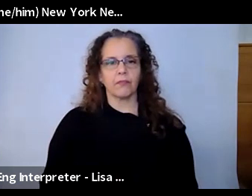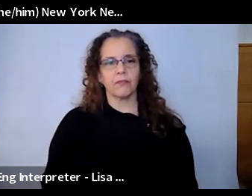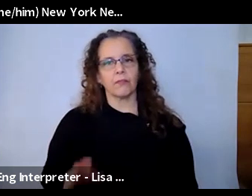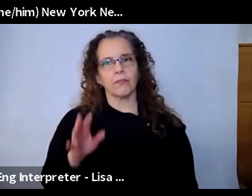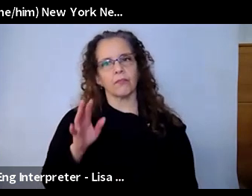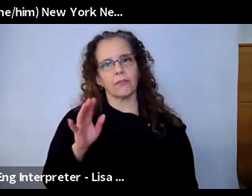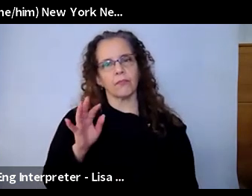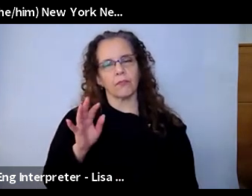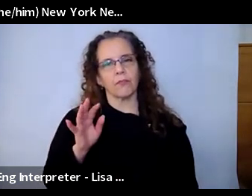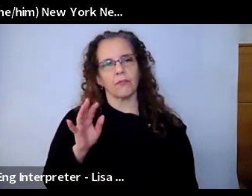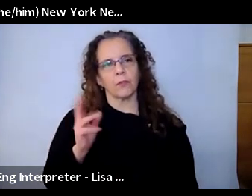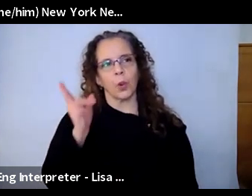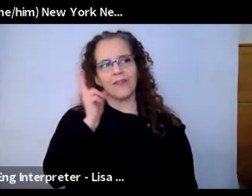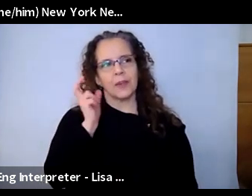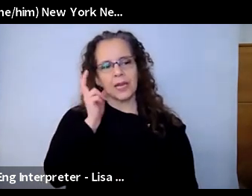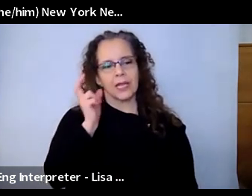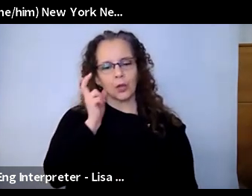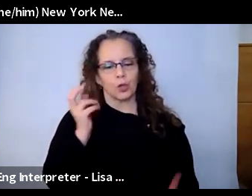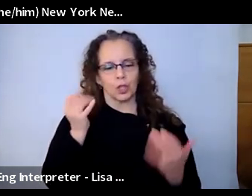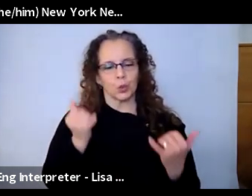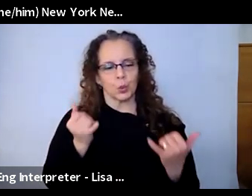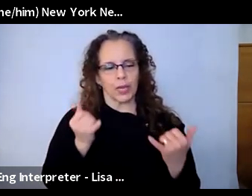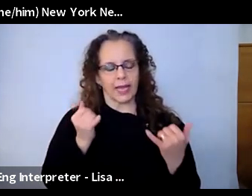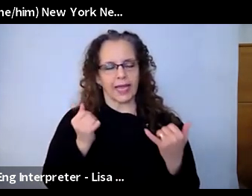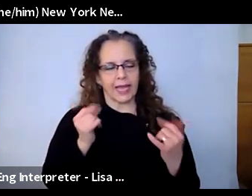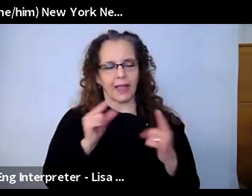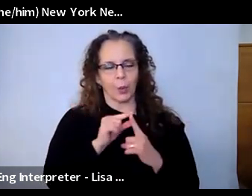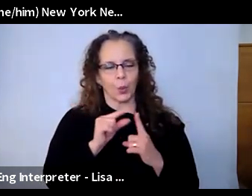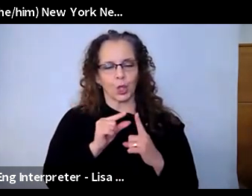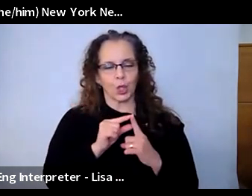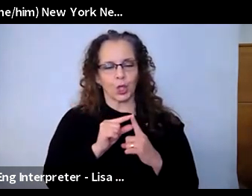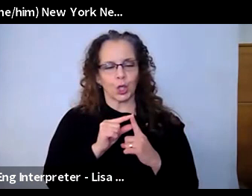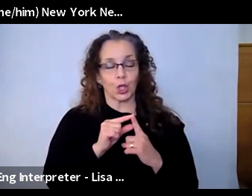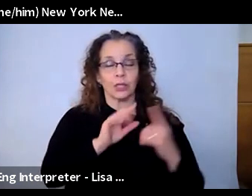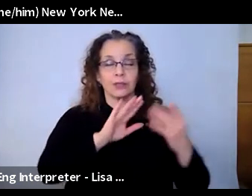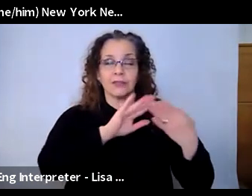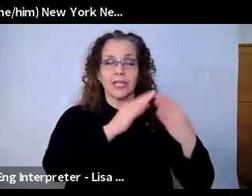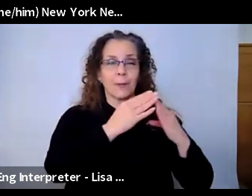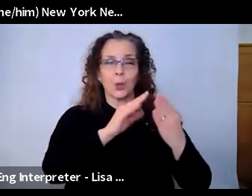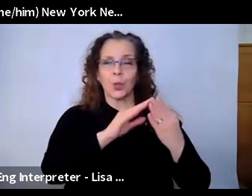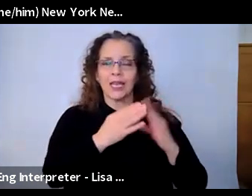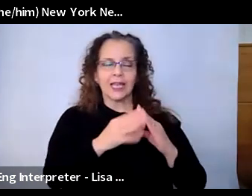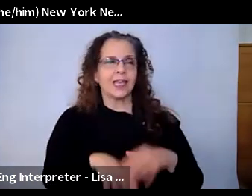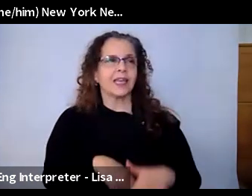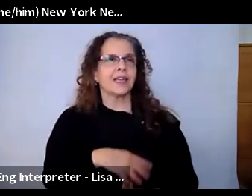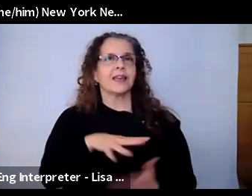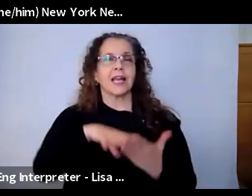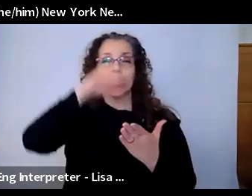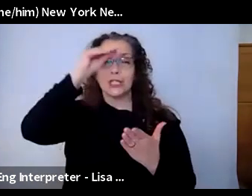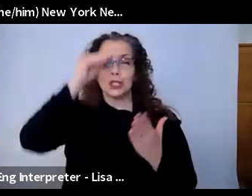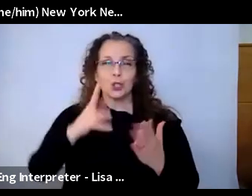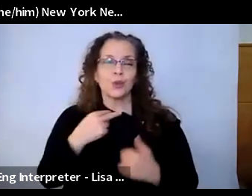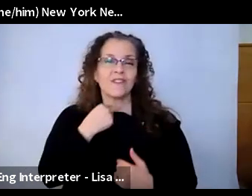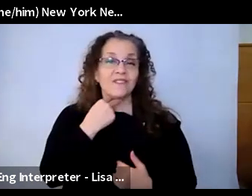of you talk about so eloquently, community, student voice. An